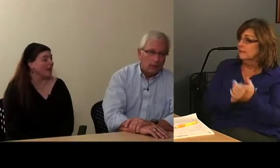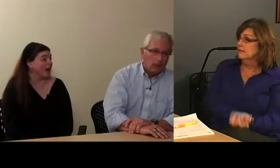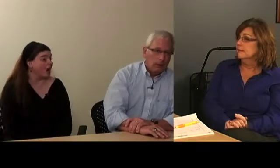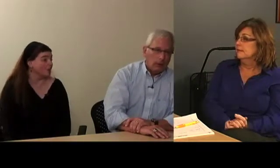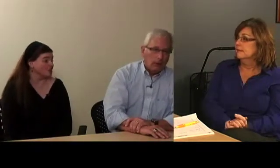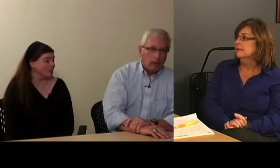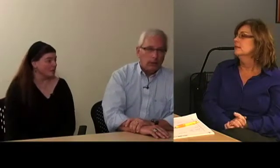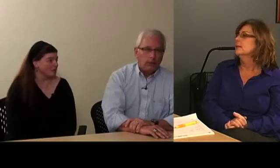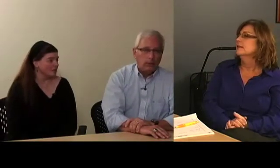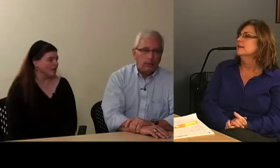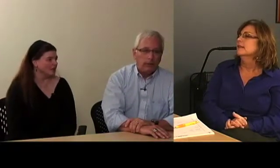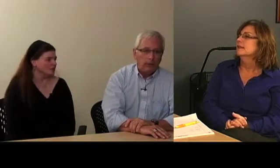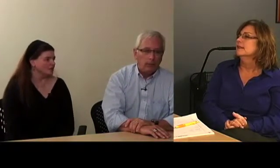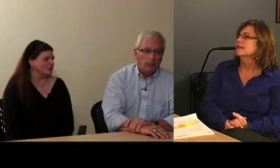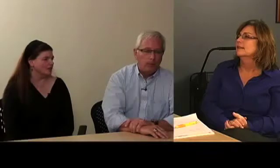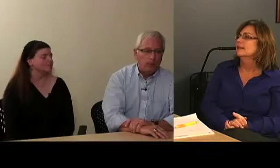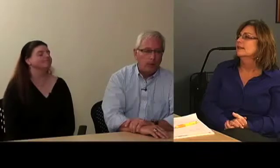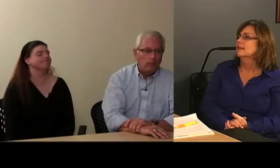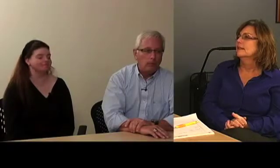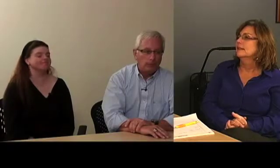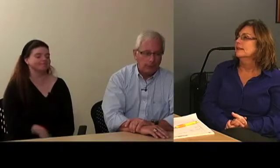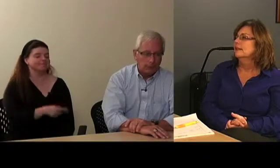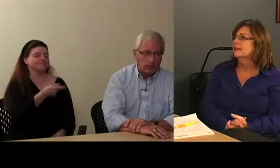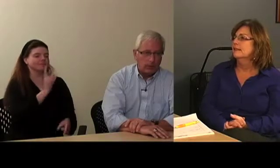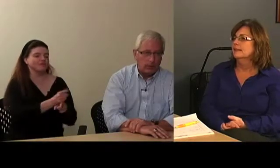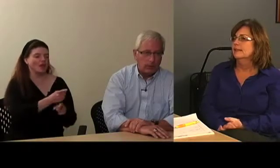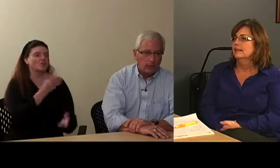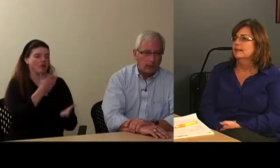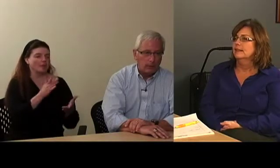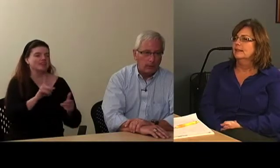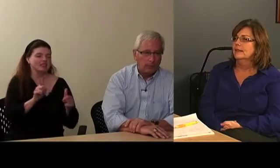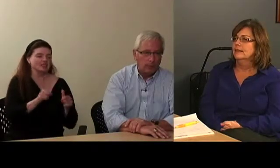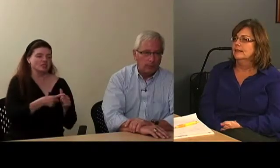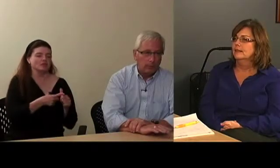about how much that might be? Neil: Yea. We probably should check with our legal department